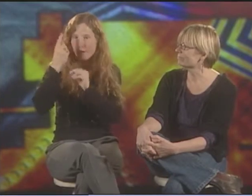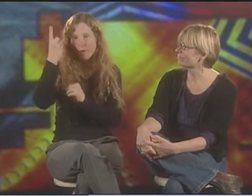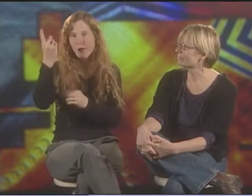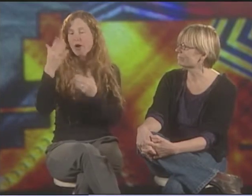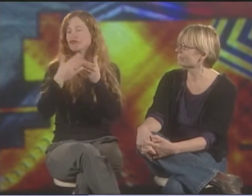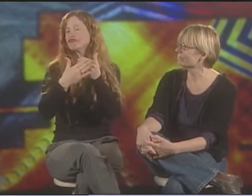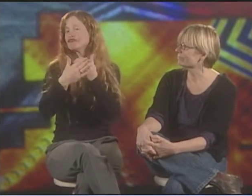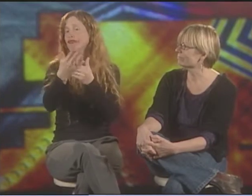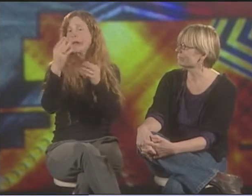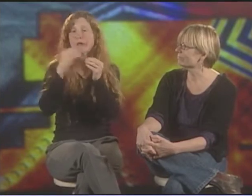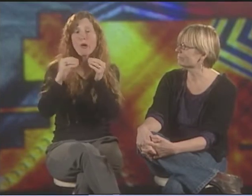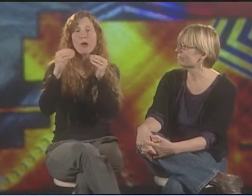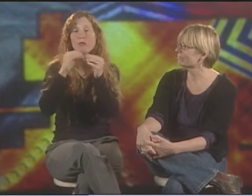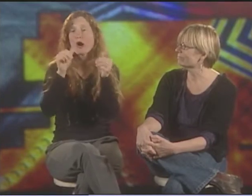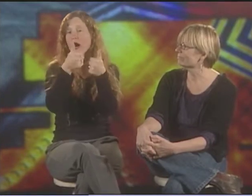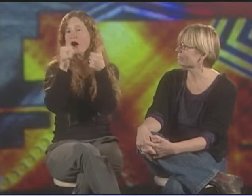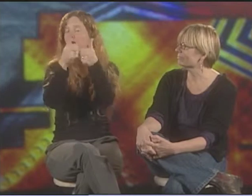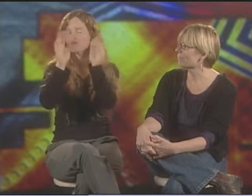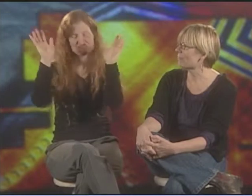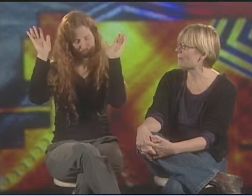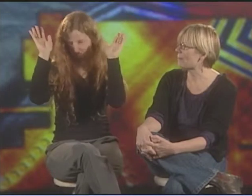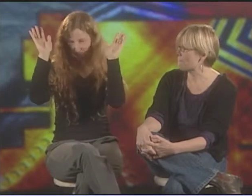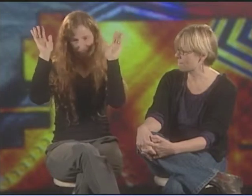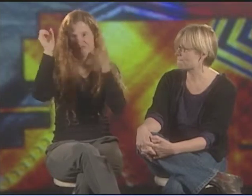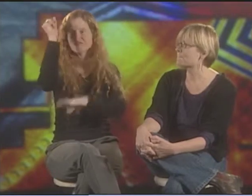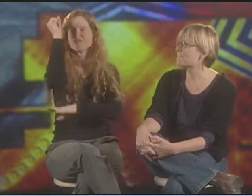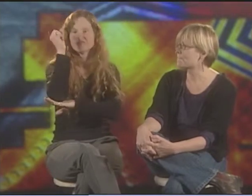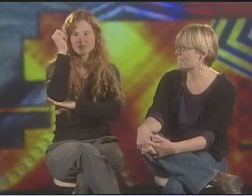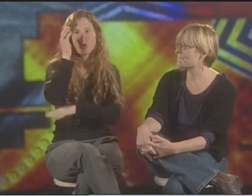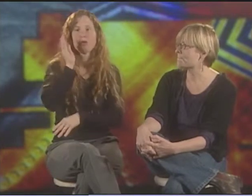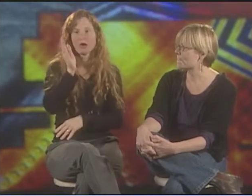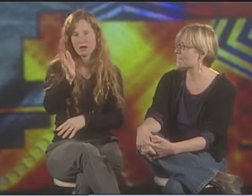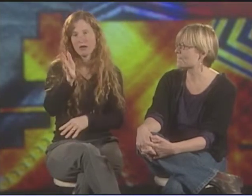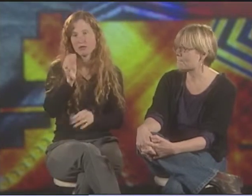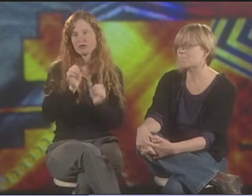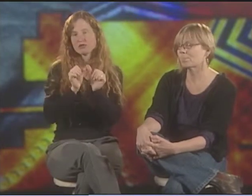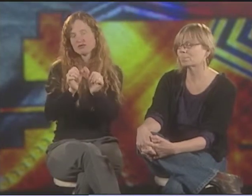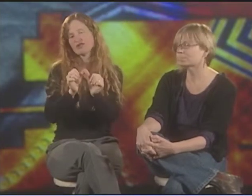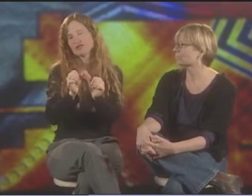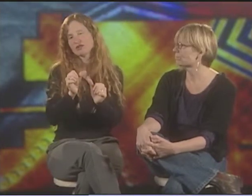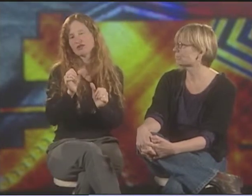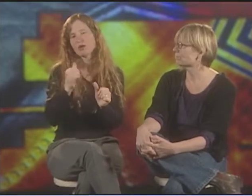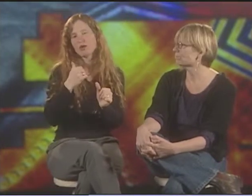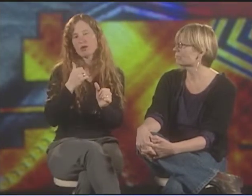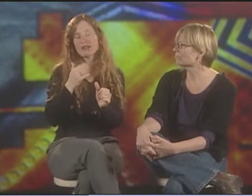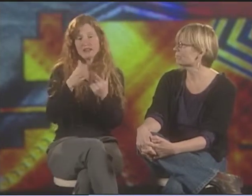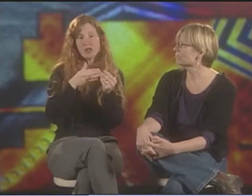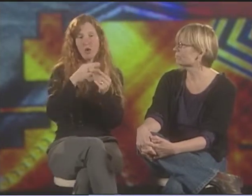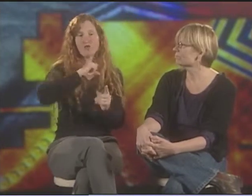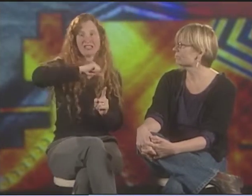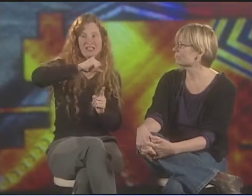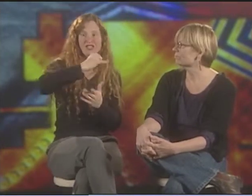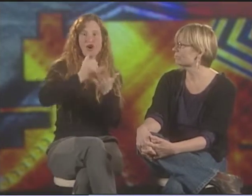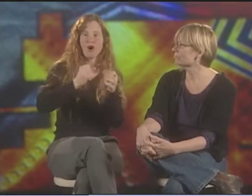BEING DECLARED THE PREDOMINANT THEORY OF EDUCATION FOR DEAF PEOPLE AND WHAT HAVE YOU. IT'S GOING TO PERSIST. IT'S GOING TO PREVAIL.